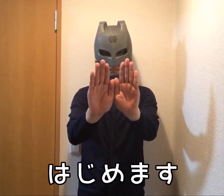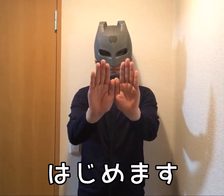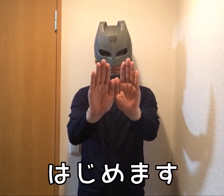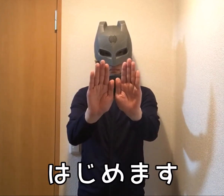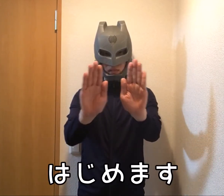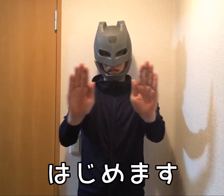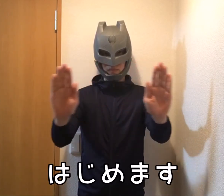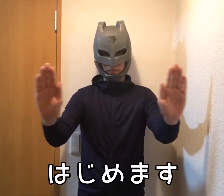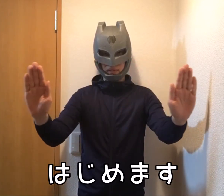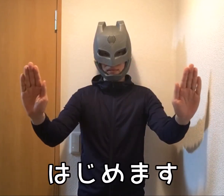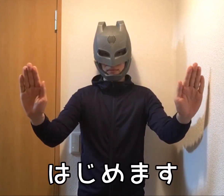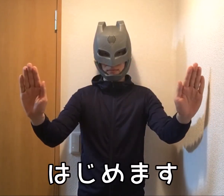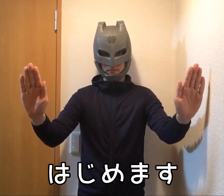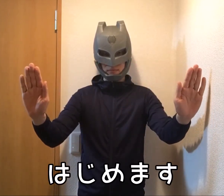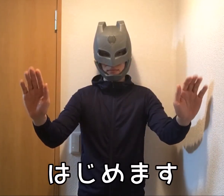Let's start